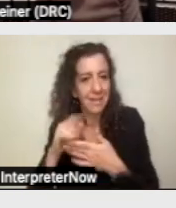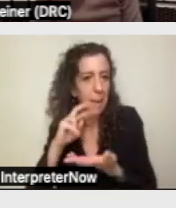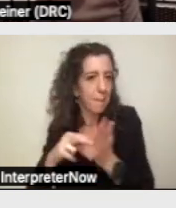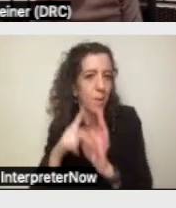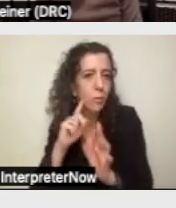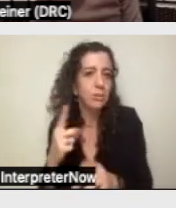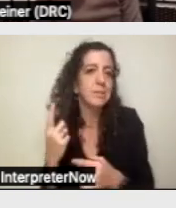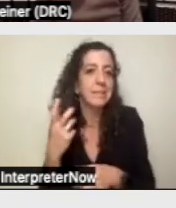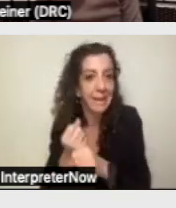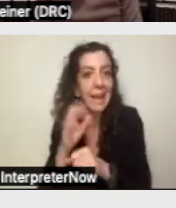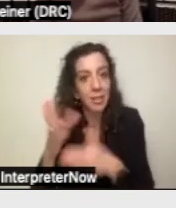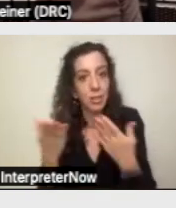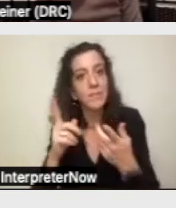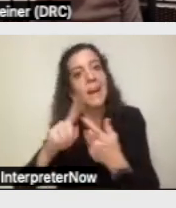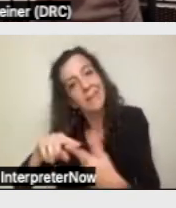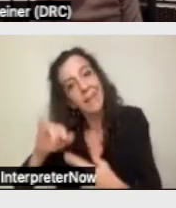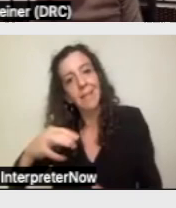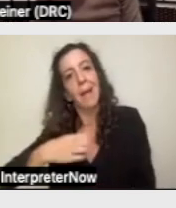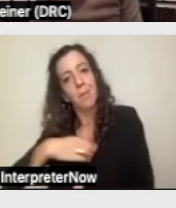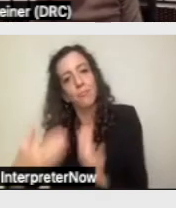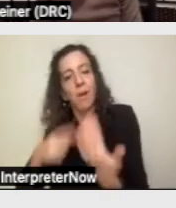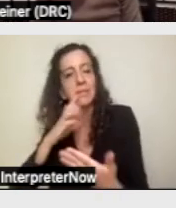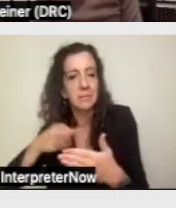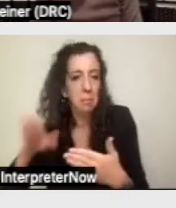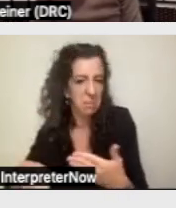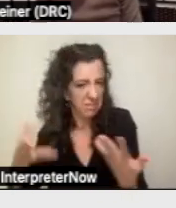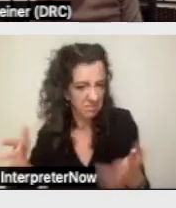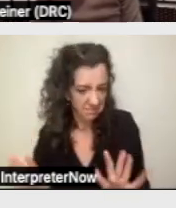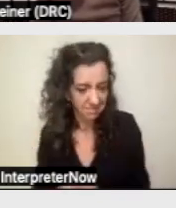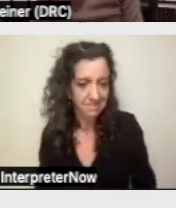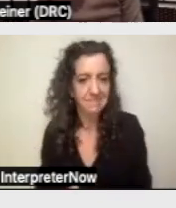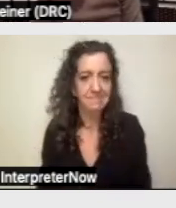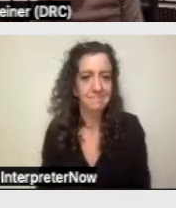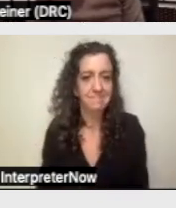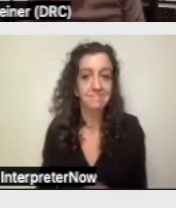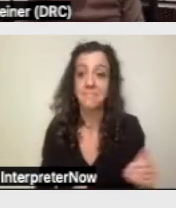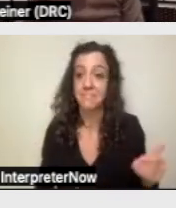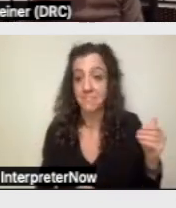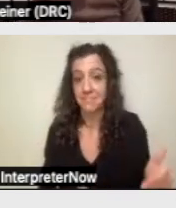Next slide, please.